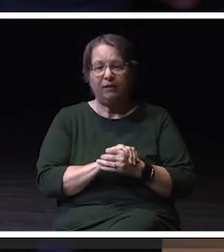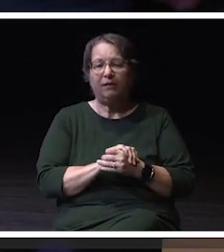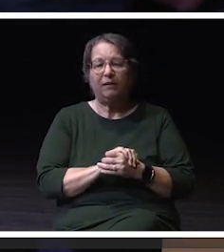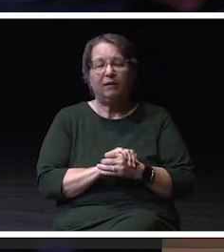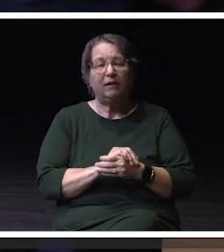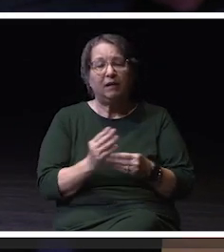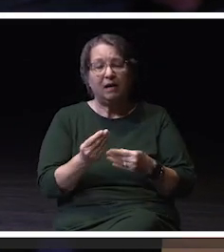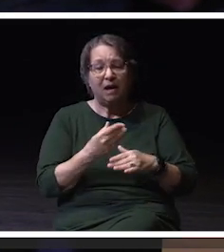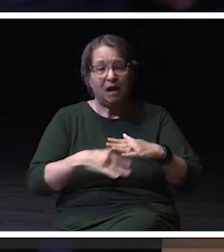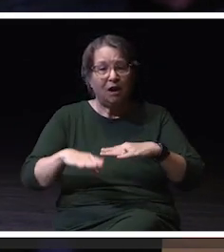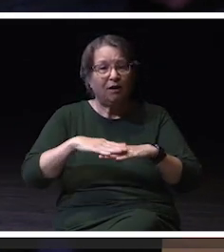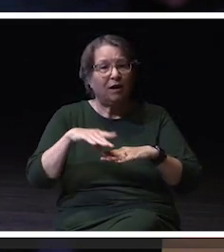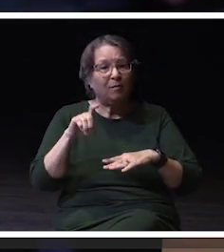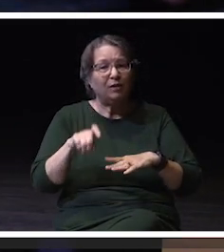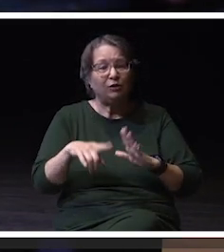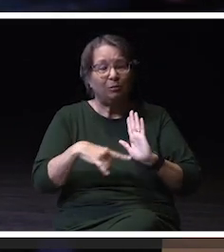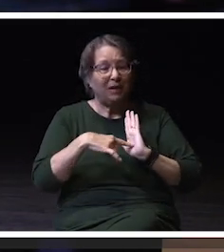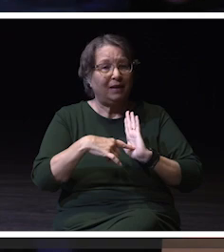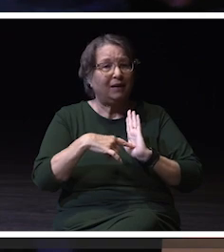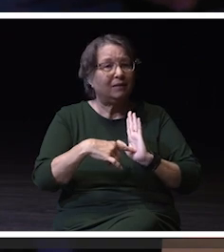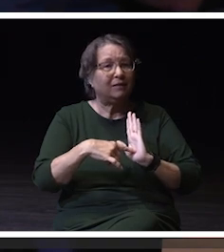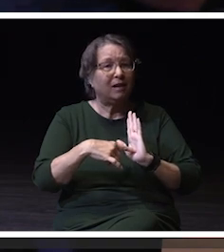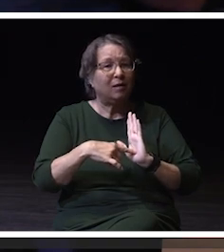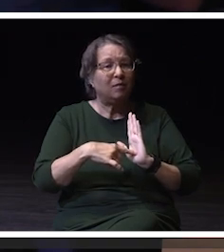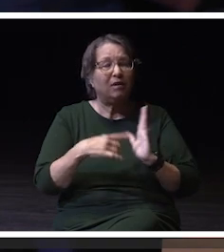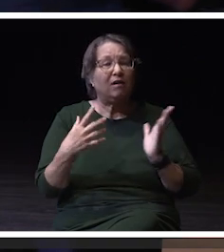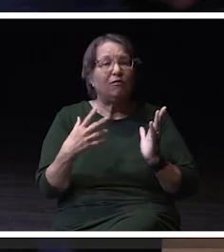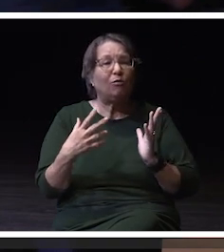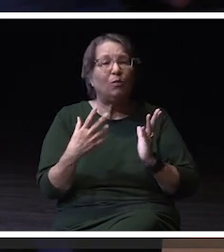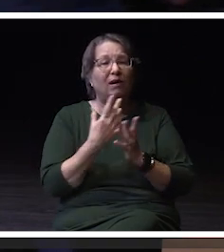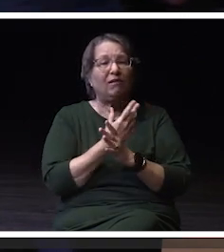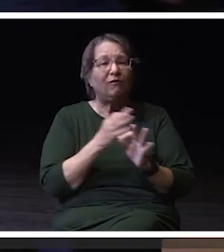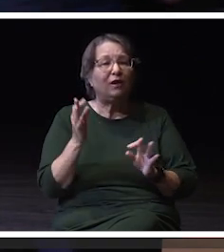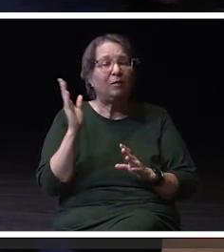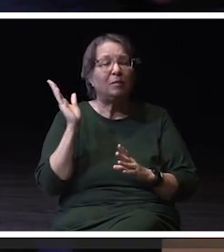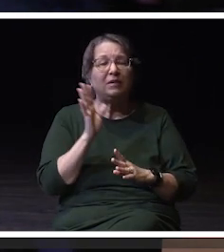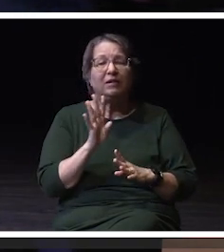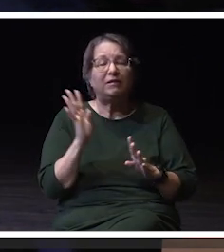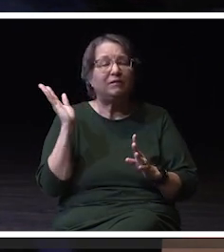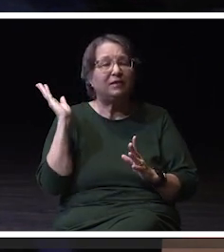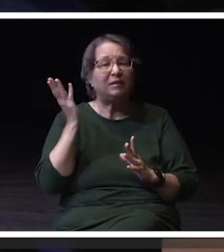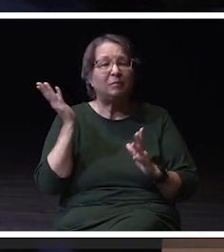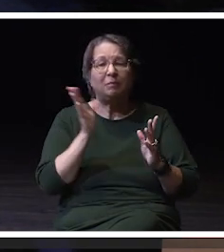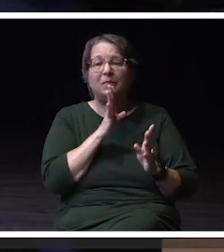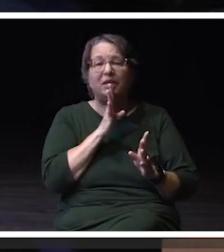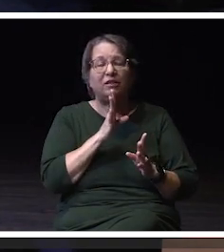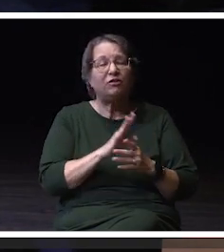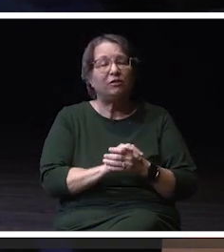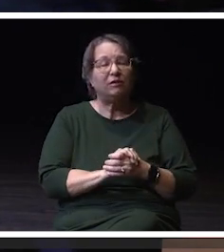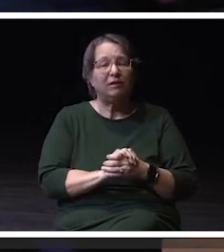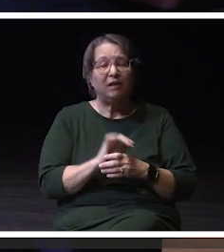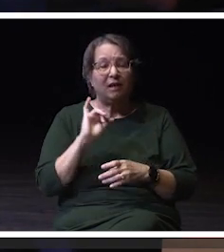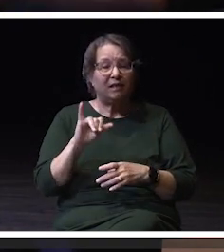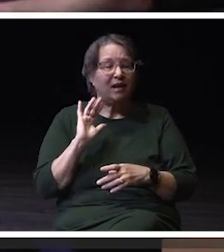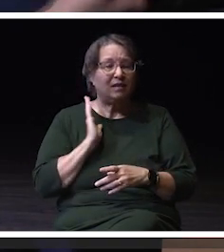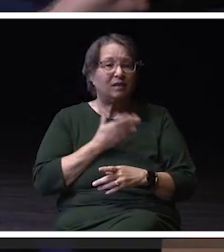should be an example of what free speech can be. And that's part of what we've see our job as.